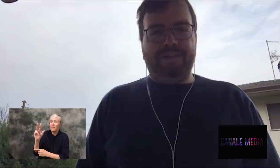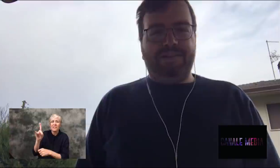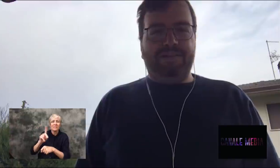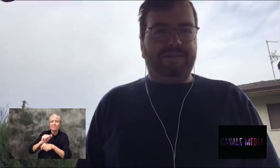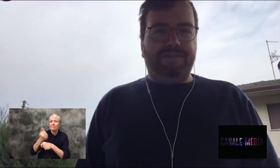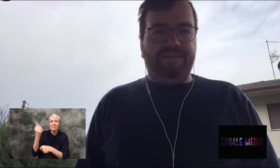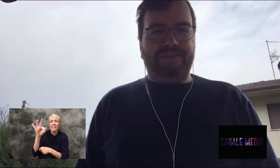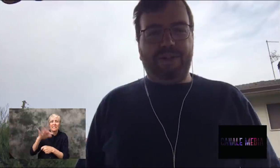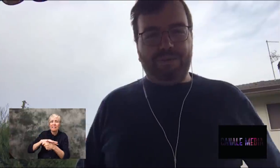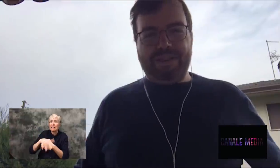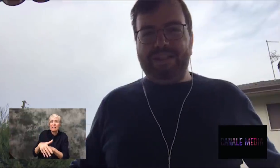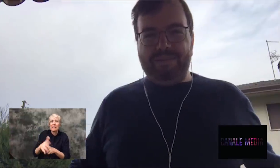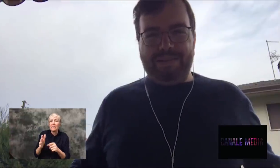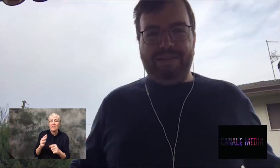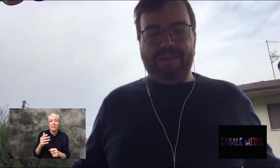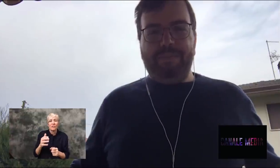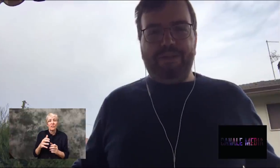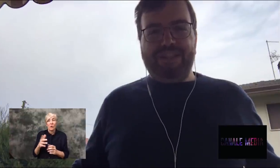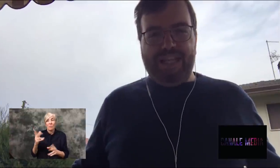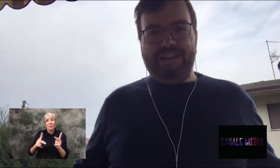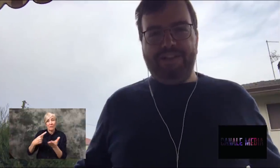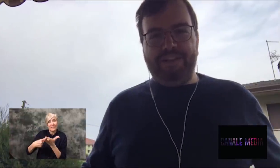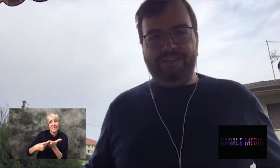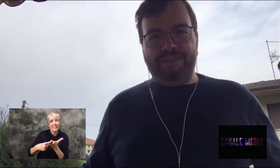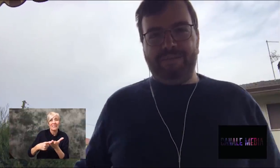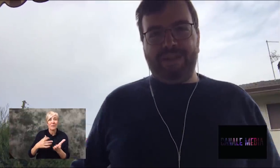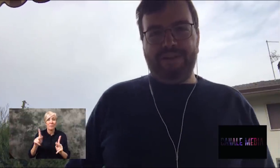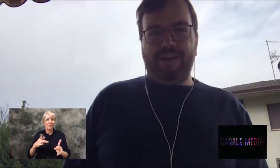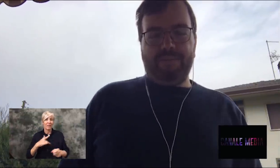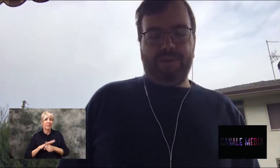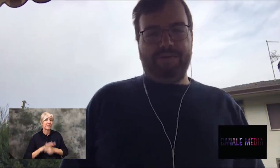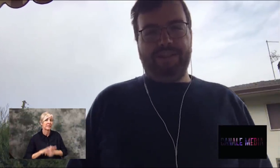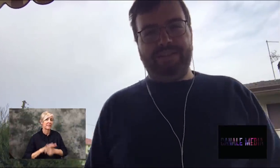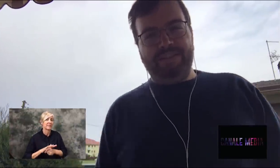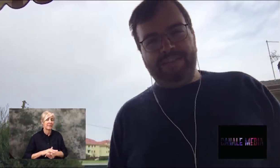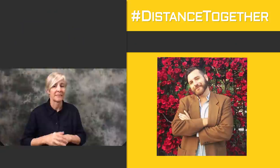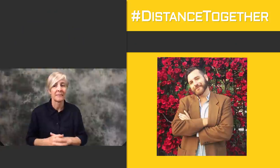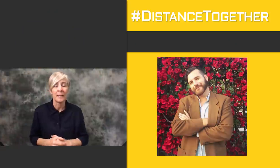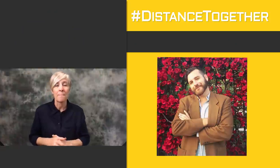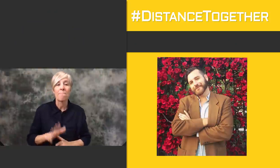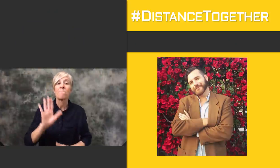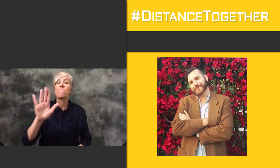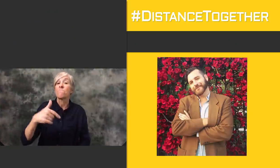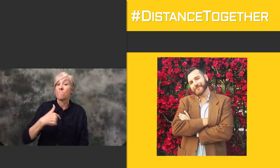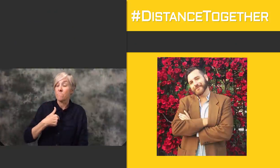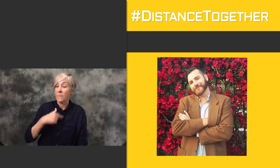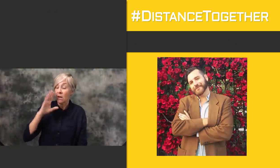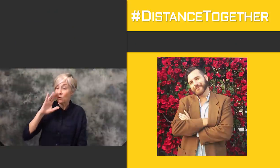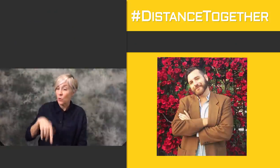there's always a little bit of tension when you talk about it. Now I happen to